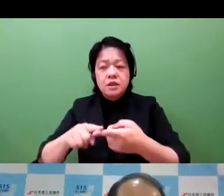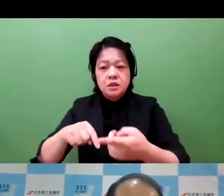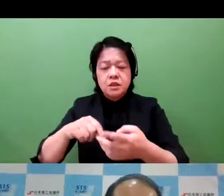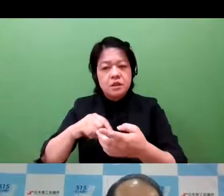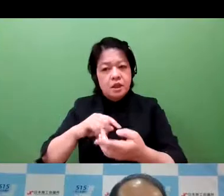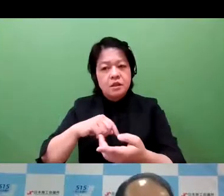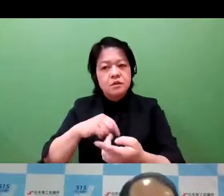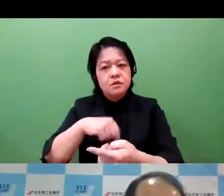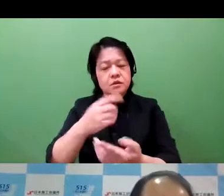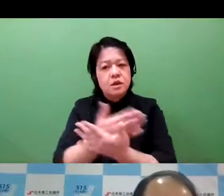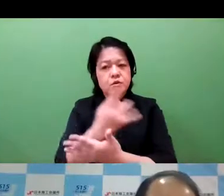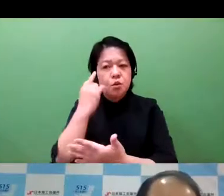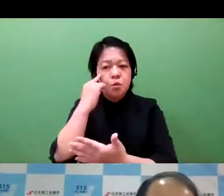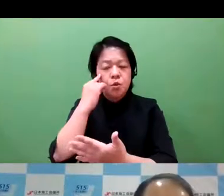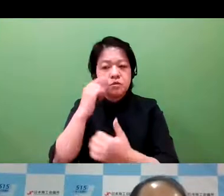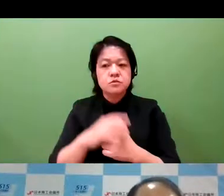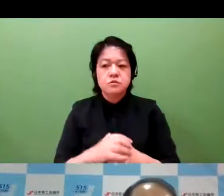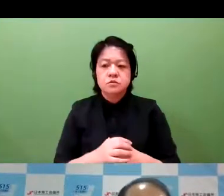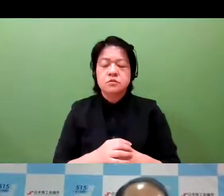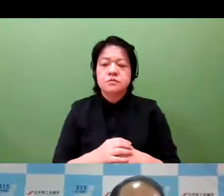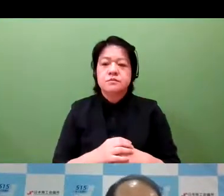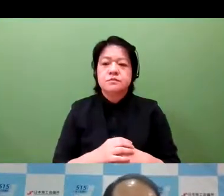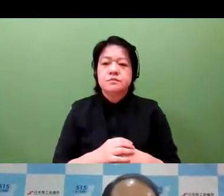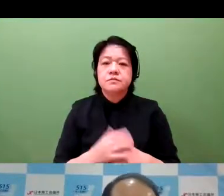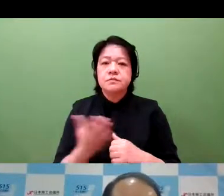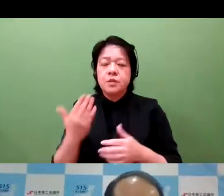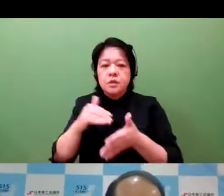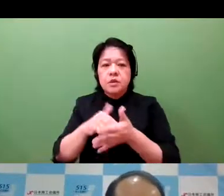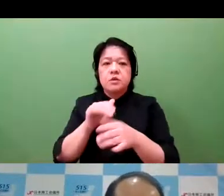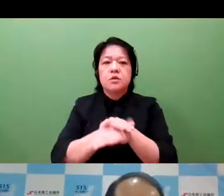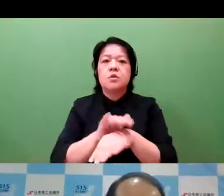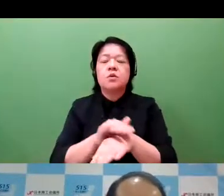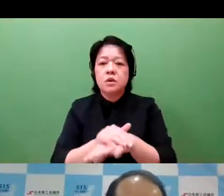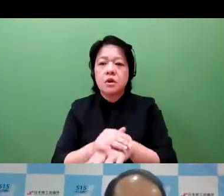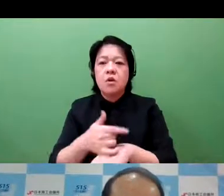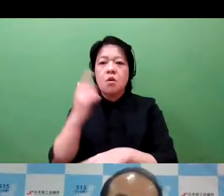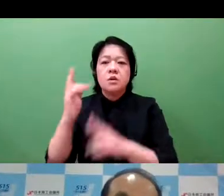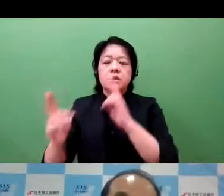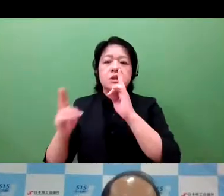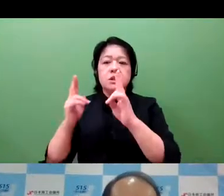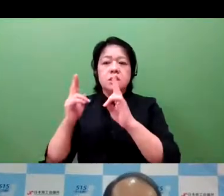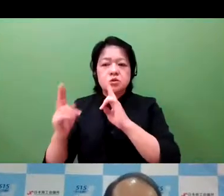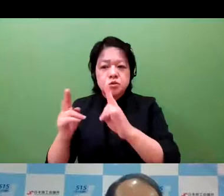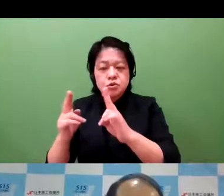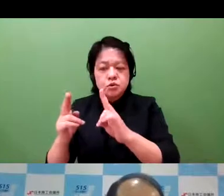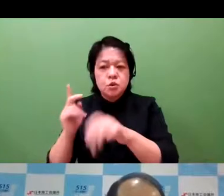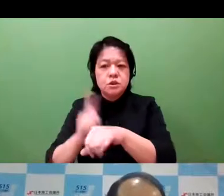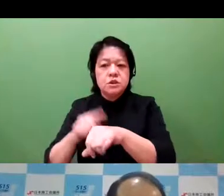And what's more, modern technology has been now transferred to companies outside of Japan.